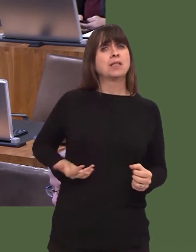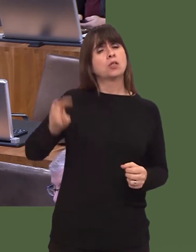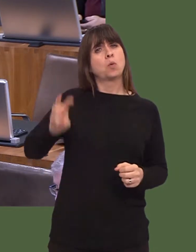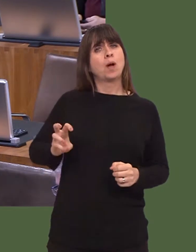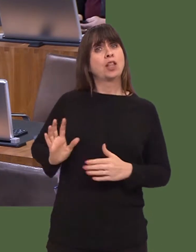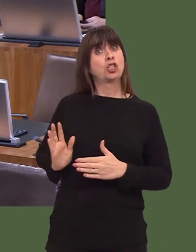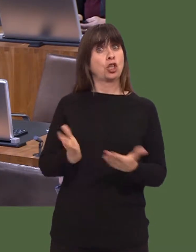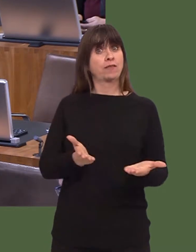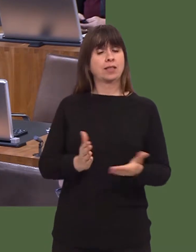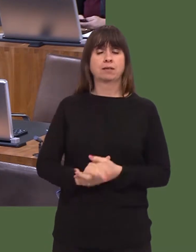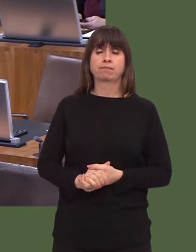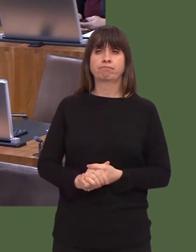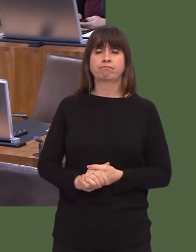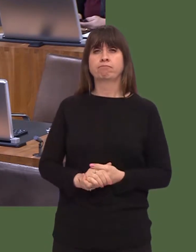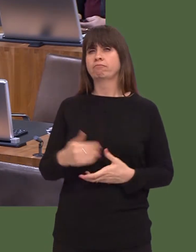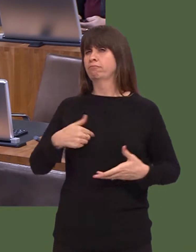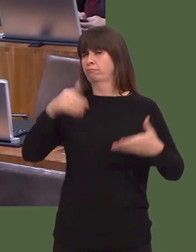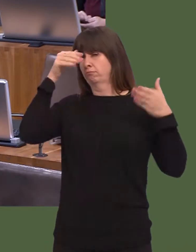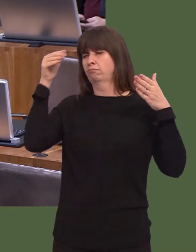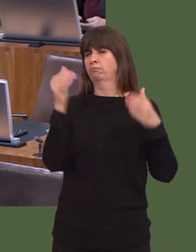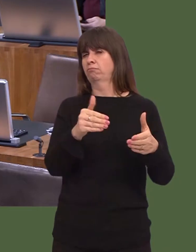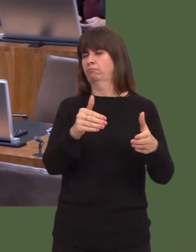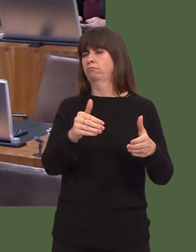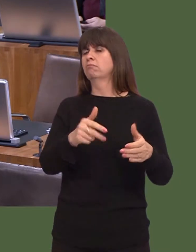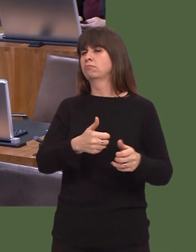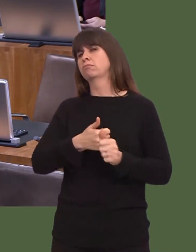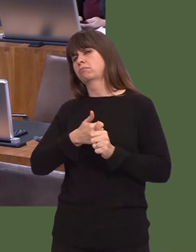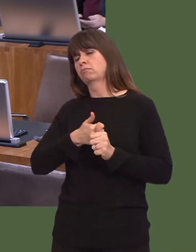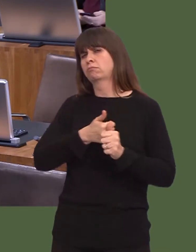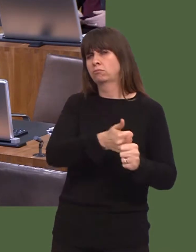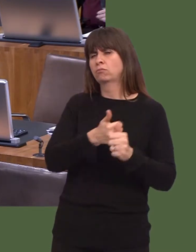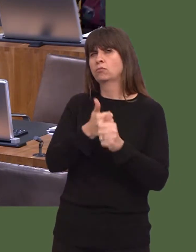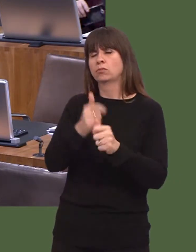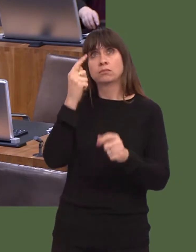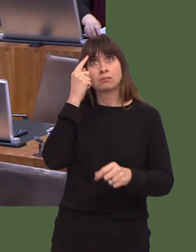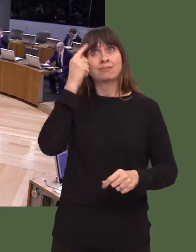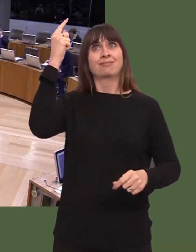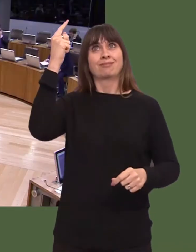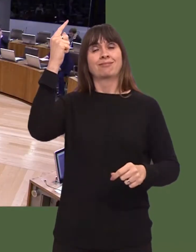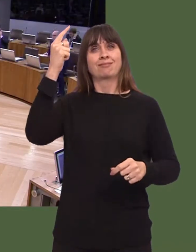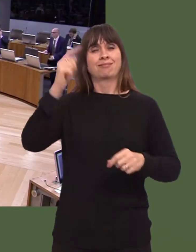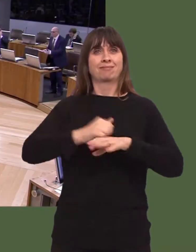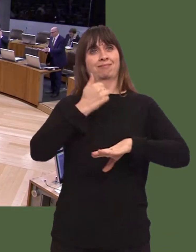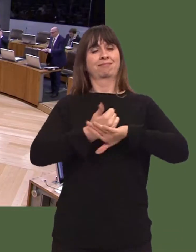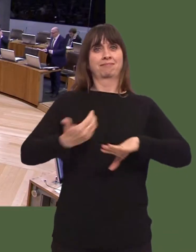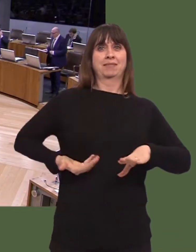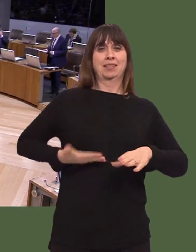Our focus remains on supporting innovation-driven entrepreneurs, jobs and the economy.